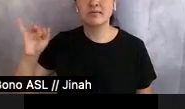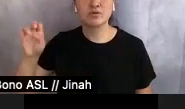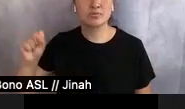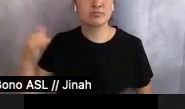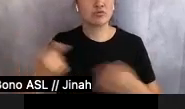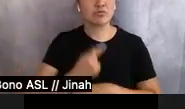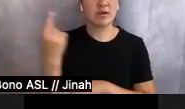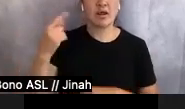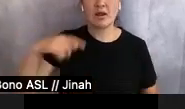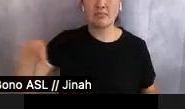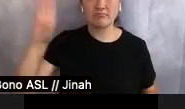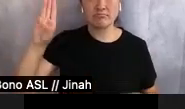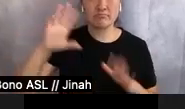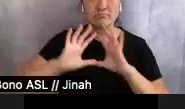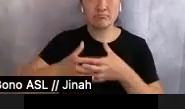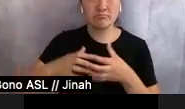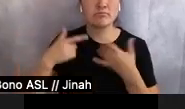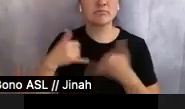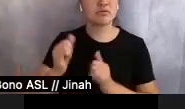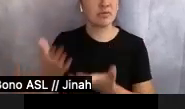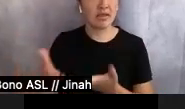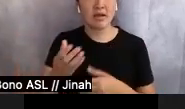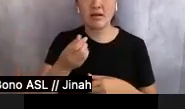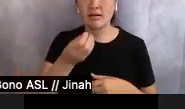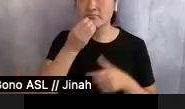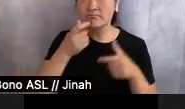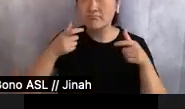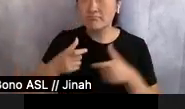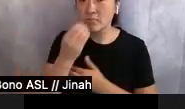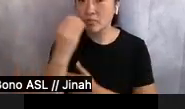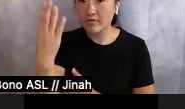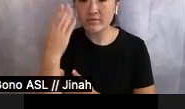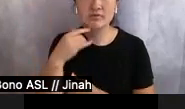was still there, as was the pancake breakfast, the art show at the library; there was the hobby shop,